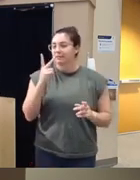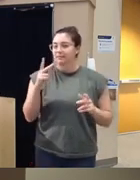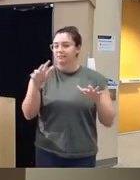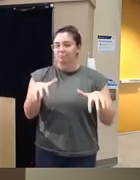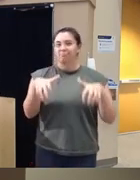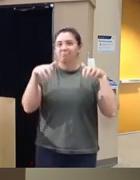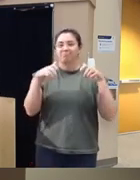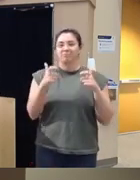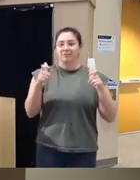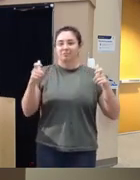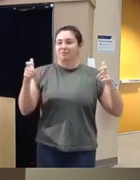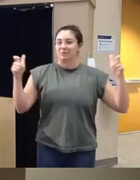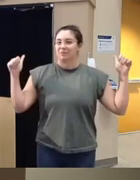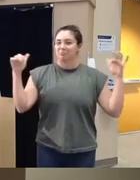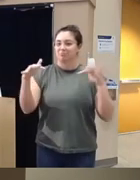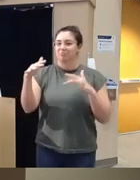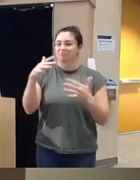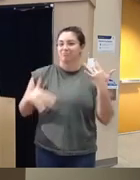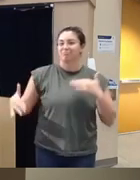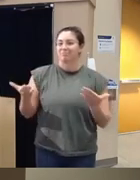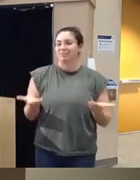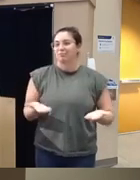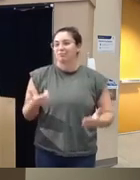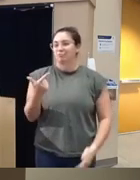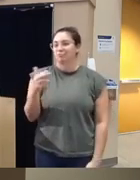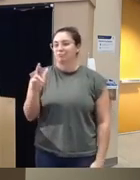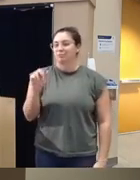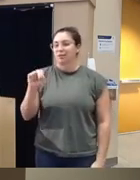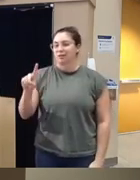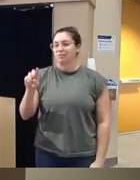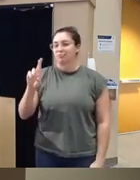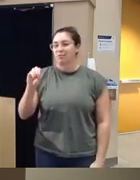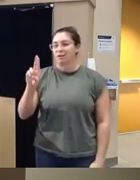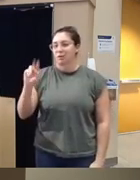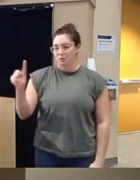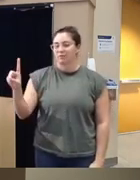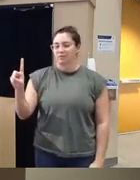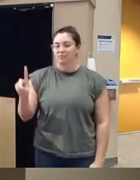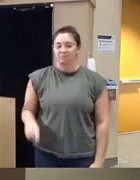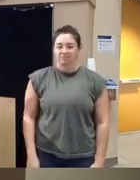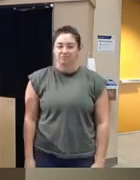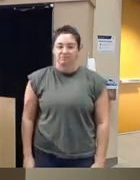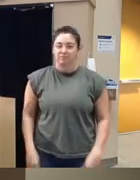and larger audience in our grand round series uh particularly I'm so glad to see so many trainees